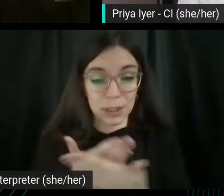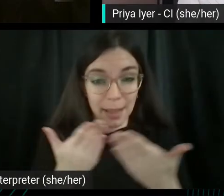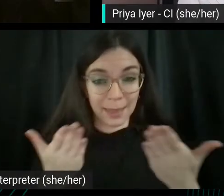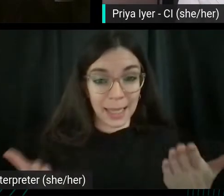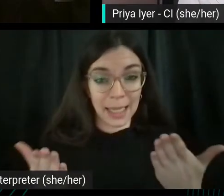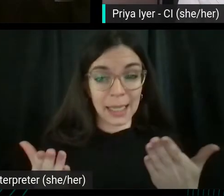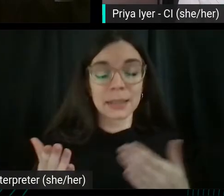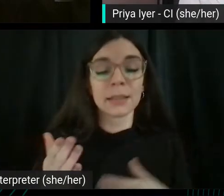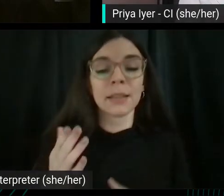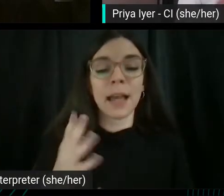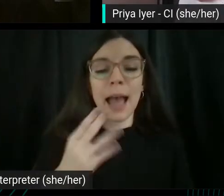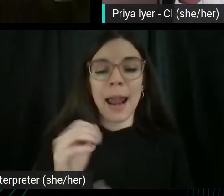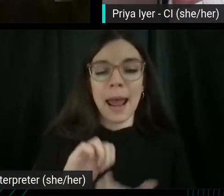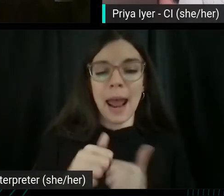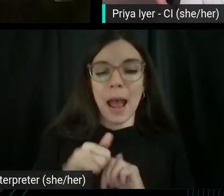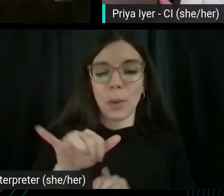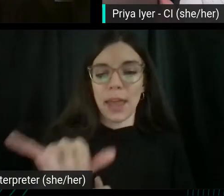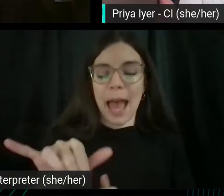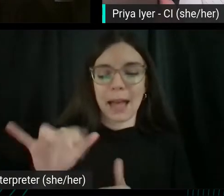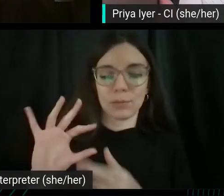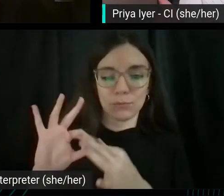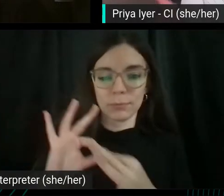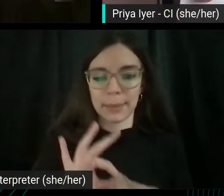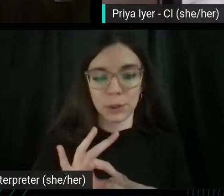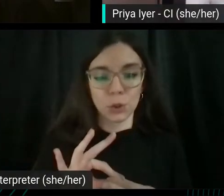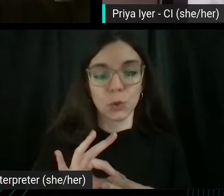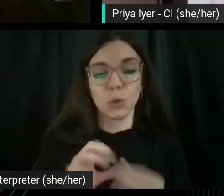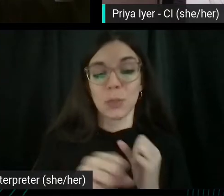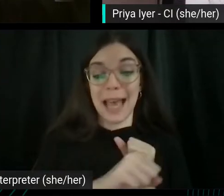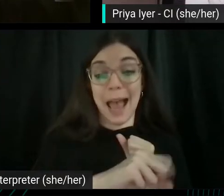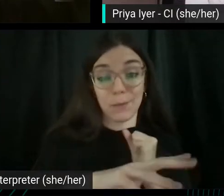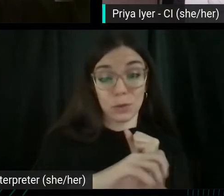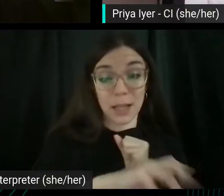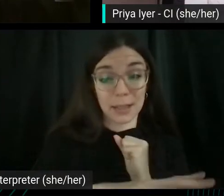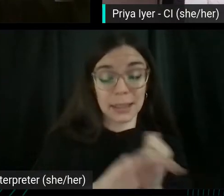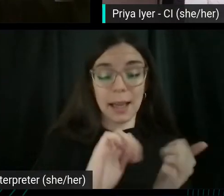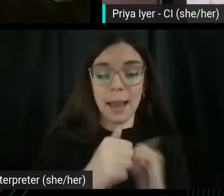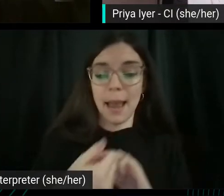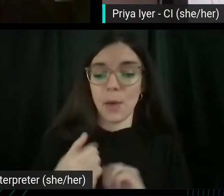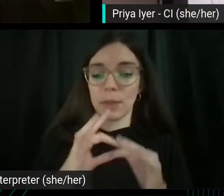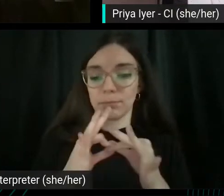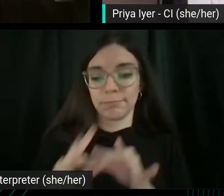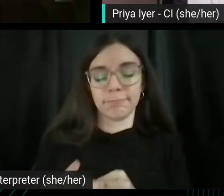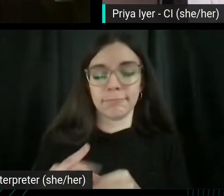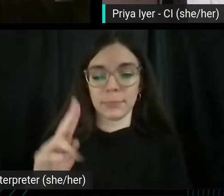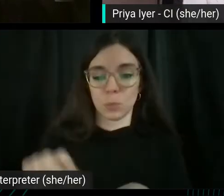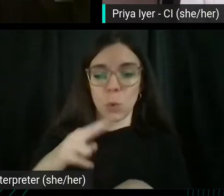and how that relates to the advertising piece and then how that relates to some of these organic search results and perhaps